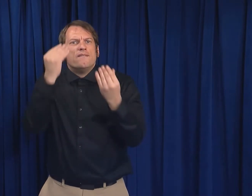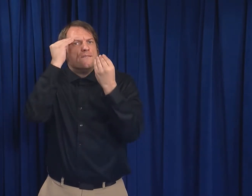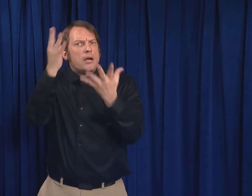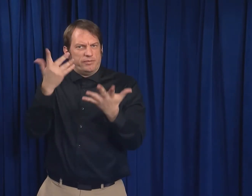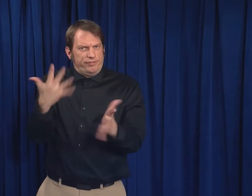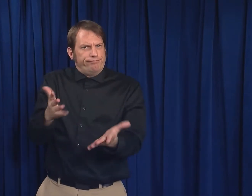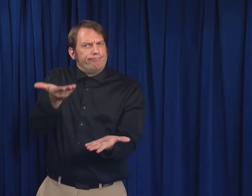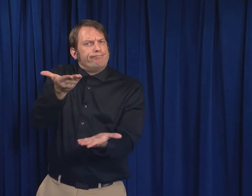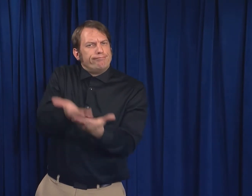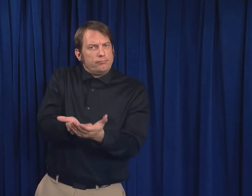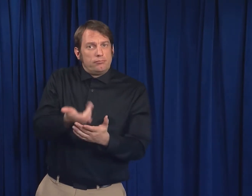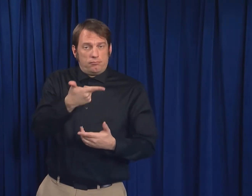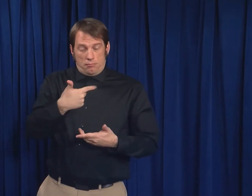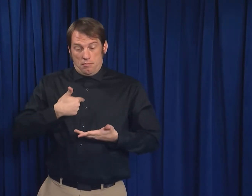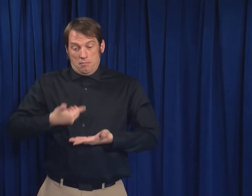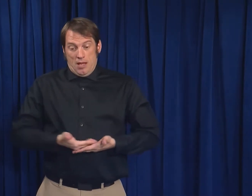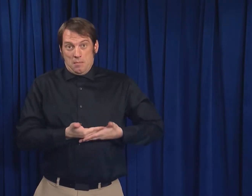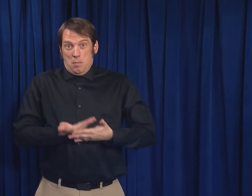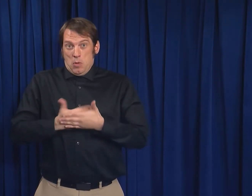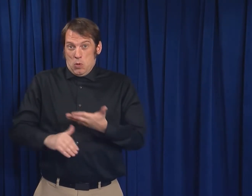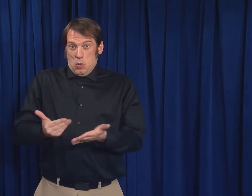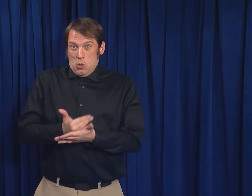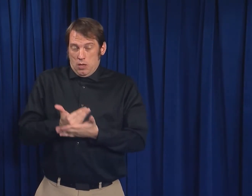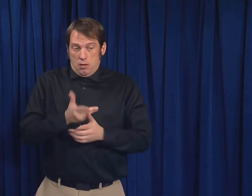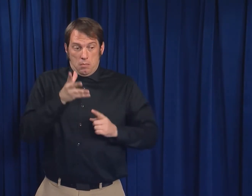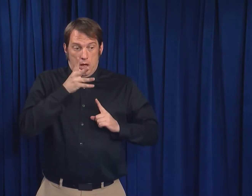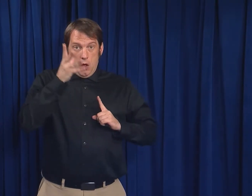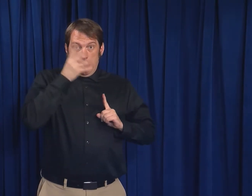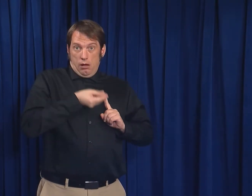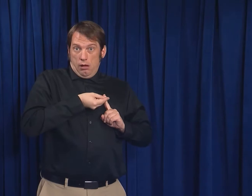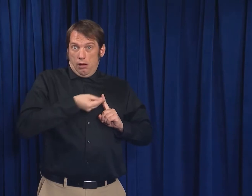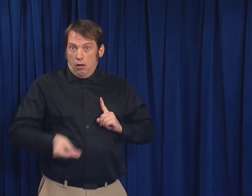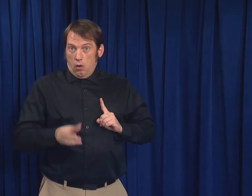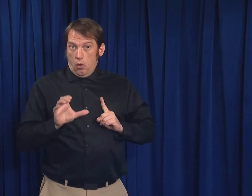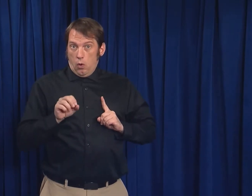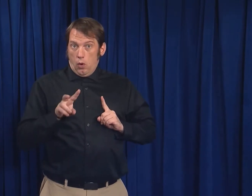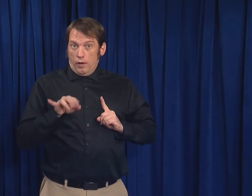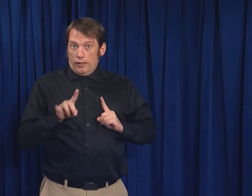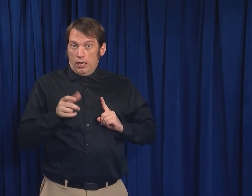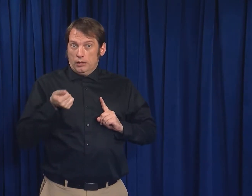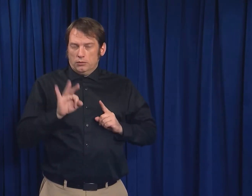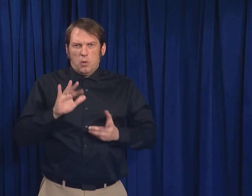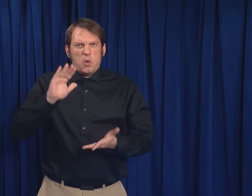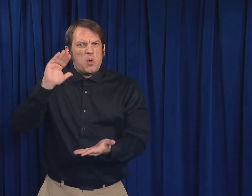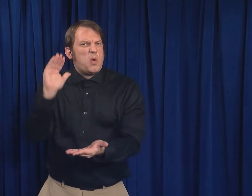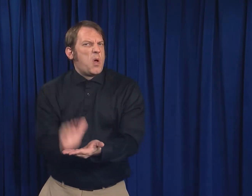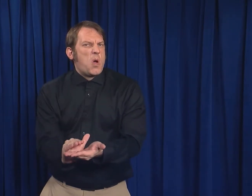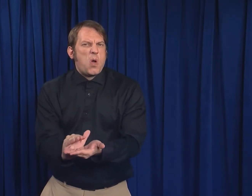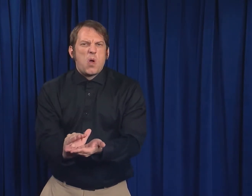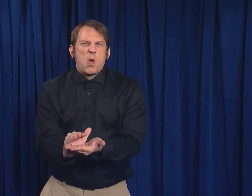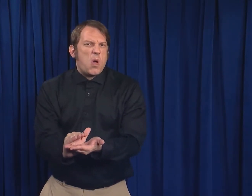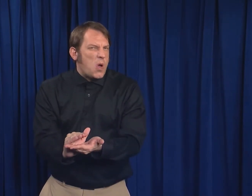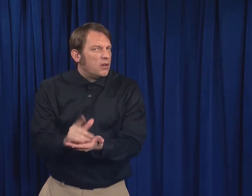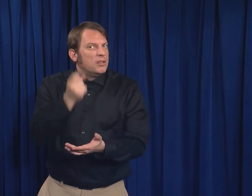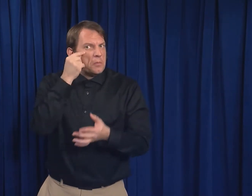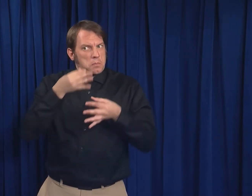Current information shows that the risk of a newborn getting COVID-19 from its parent is low,